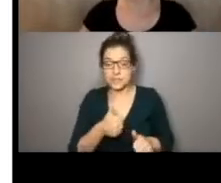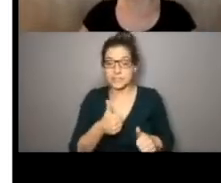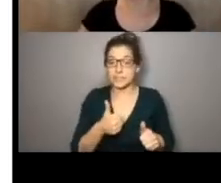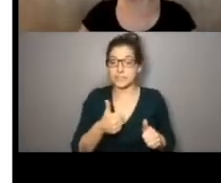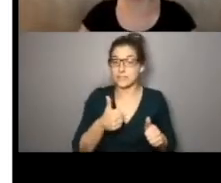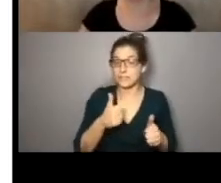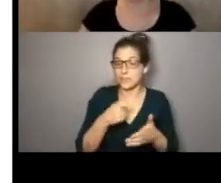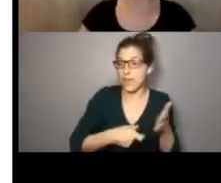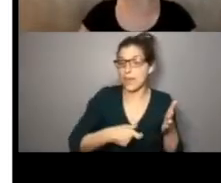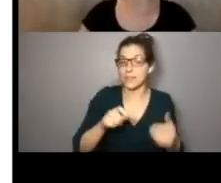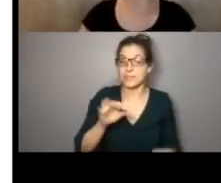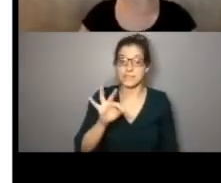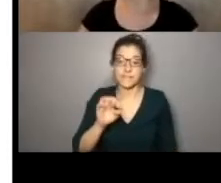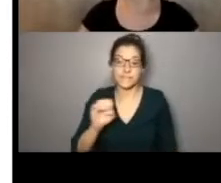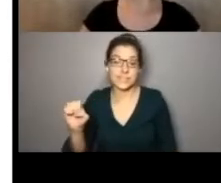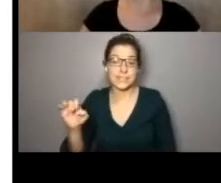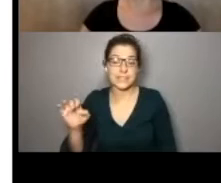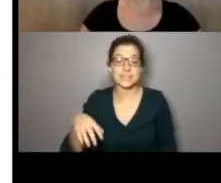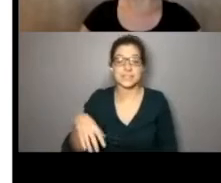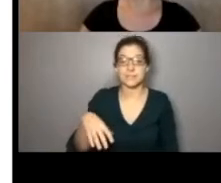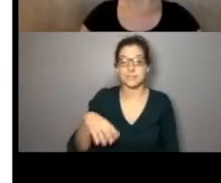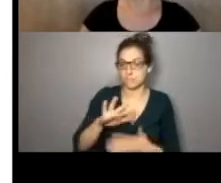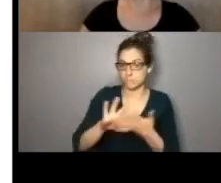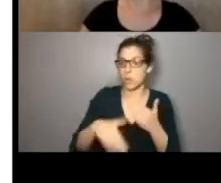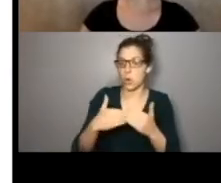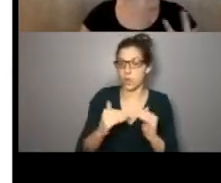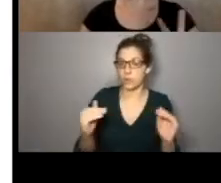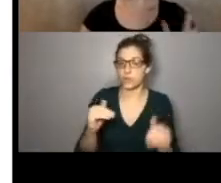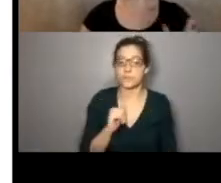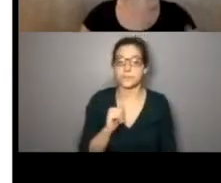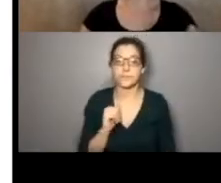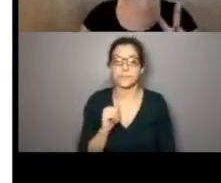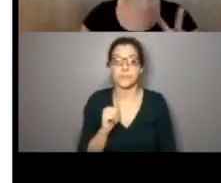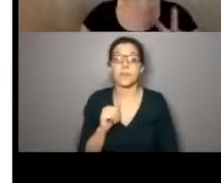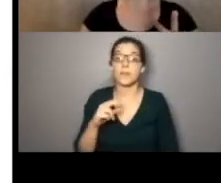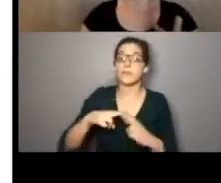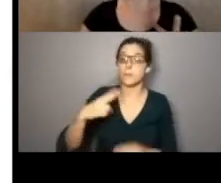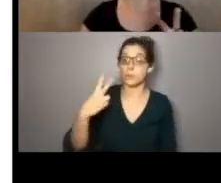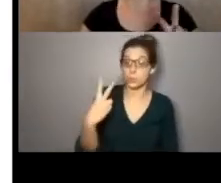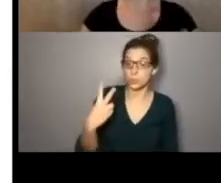fines and fees and things like that at all level s. And the top two elements